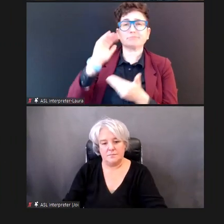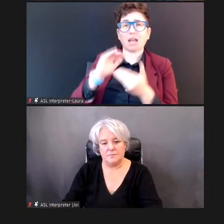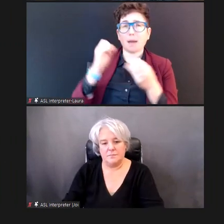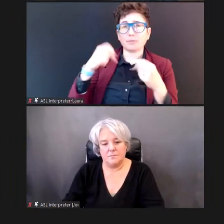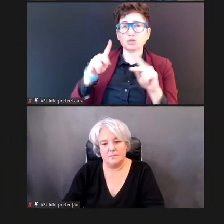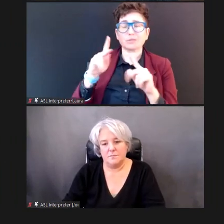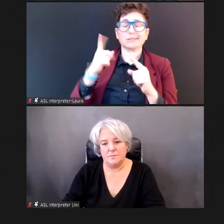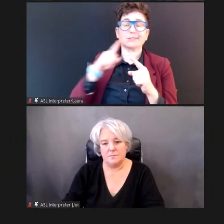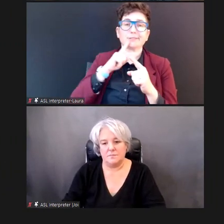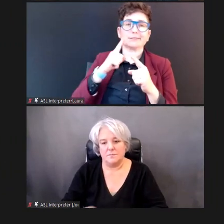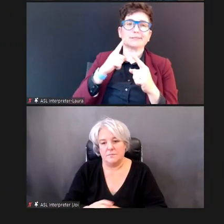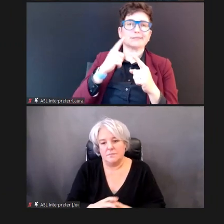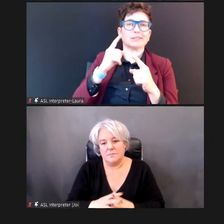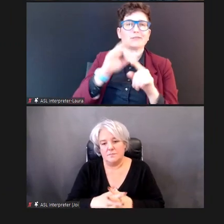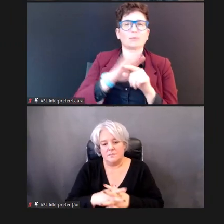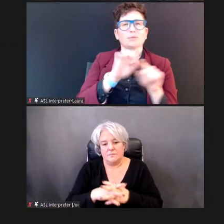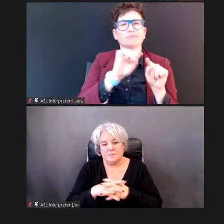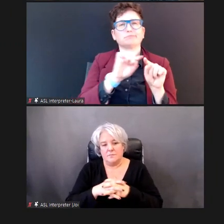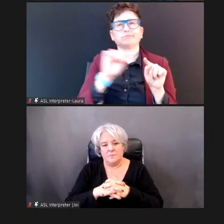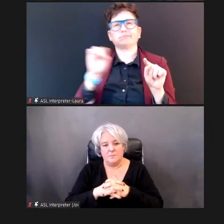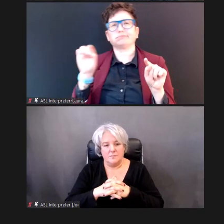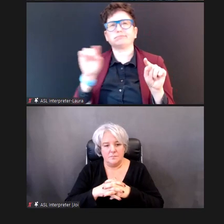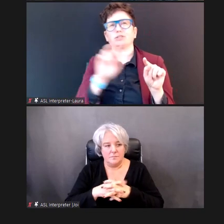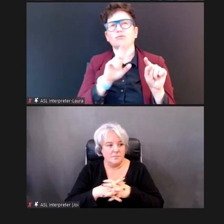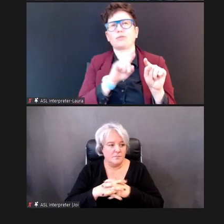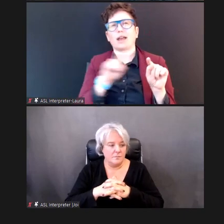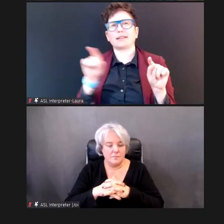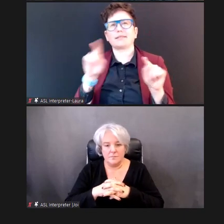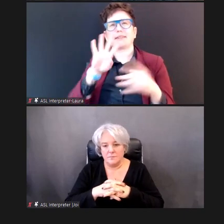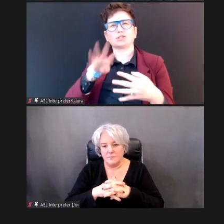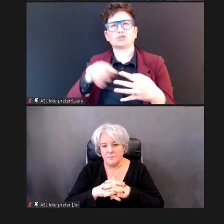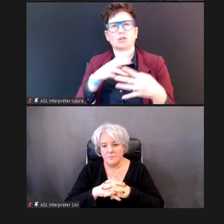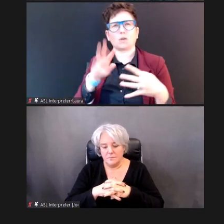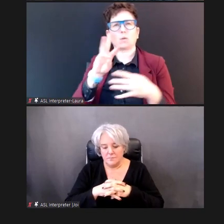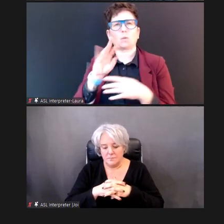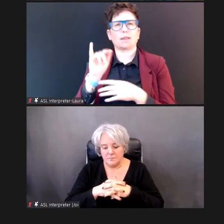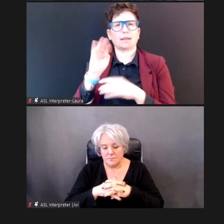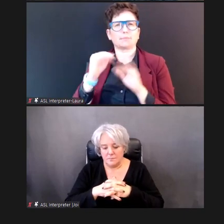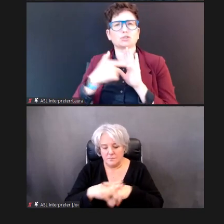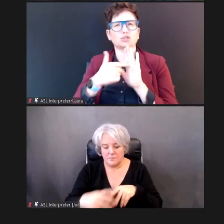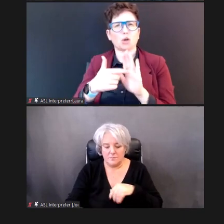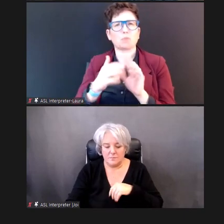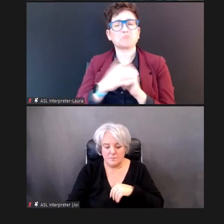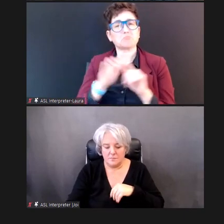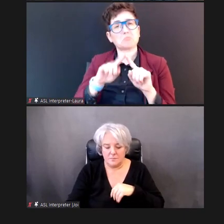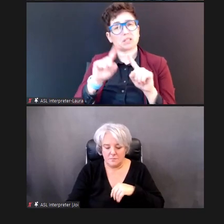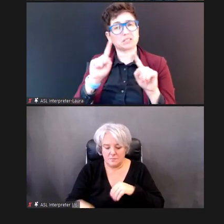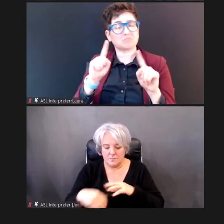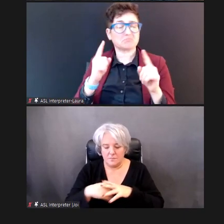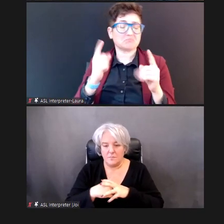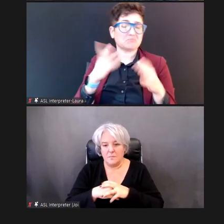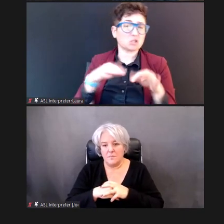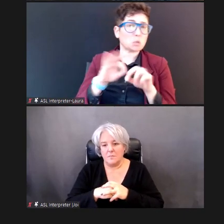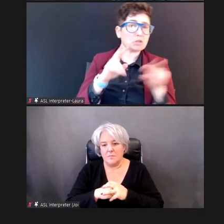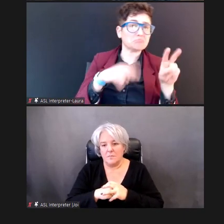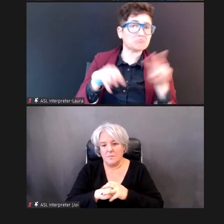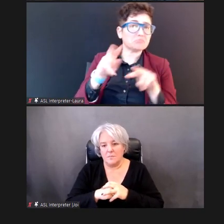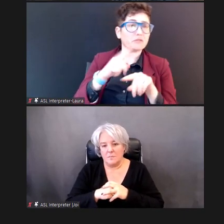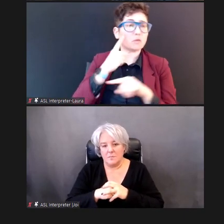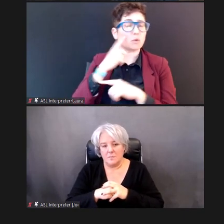chart that William showed you. But it is worth shopping, For -- like, a across vendors that support